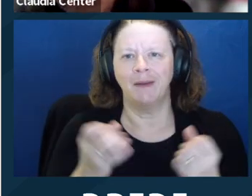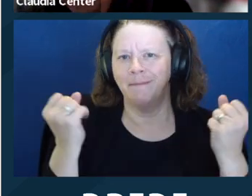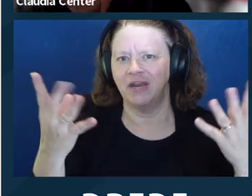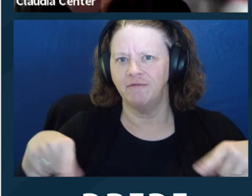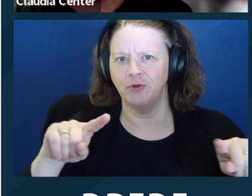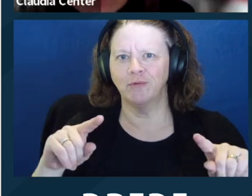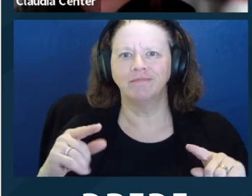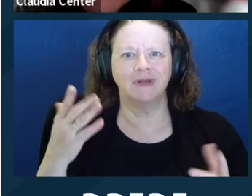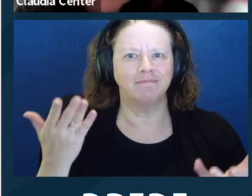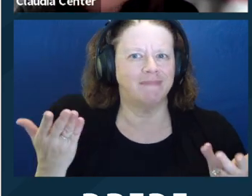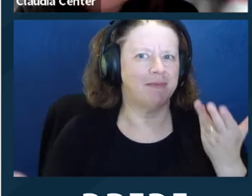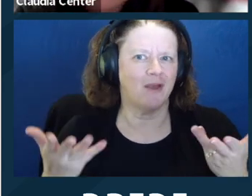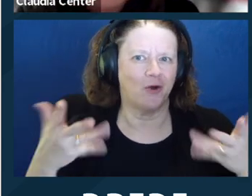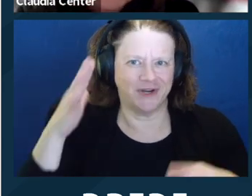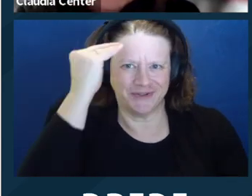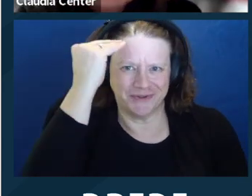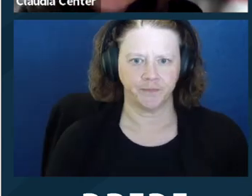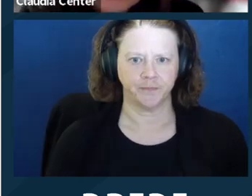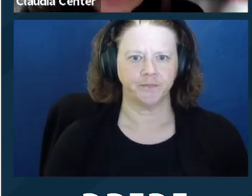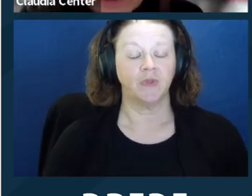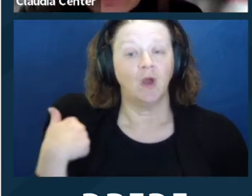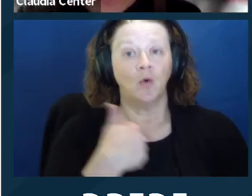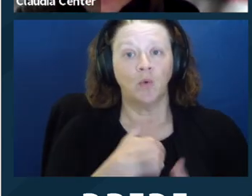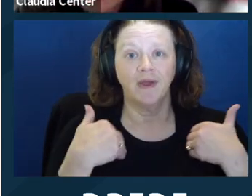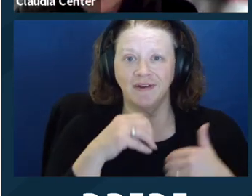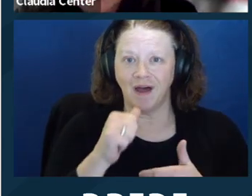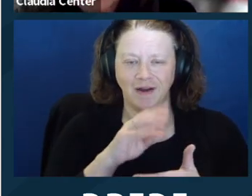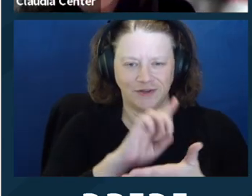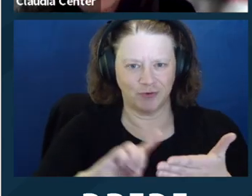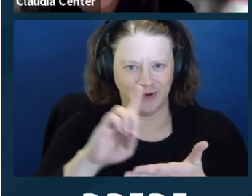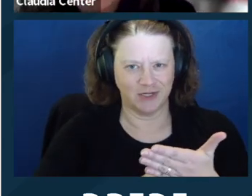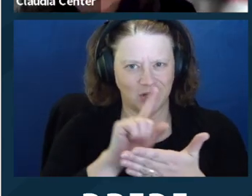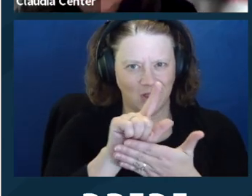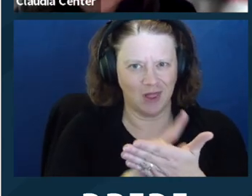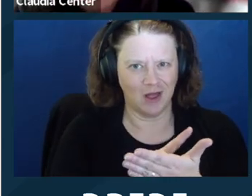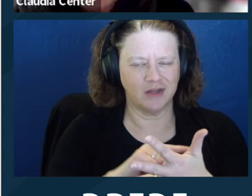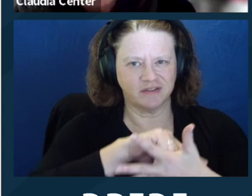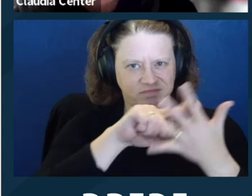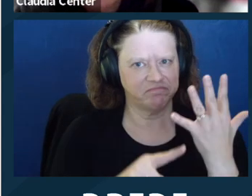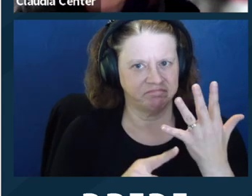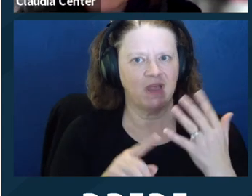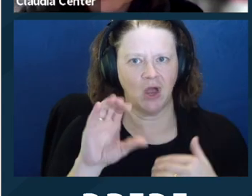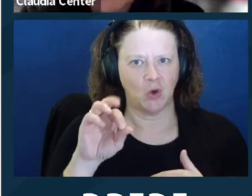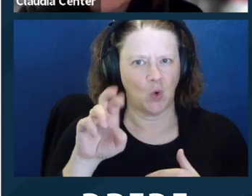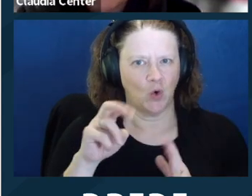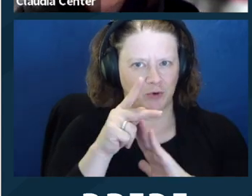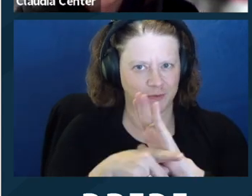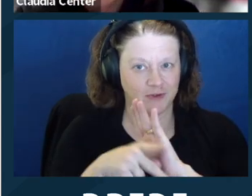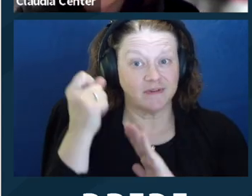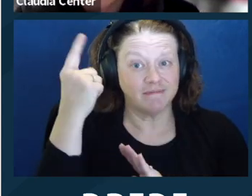a recap for many of you, but we have nondiscrimination, obviously, is a core principle, and that would